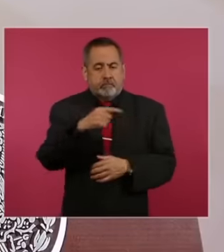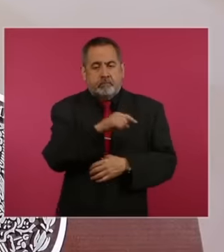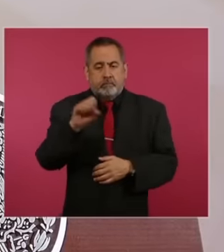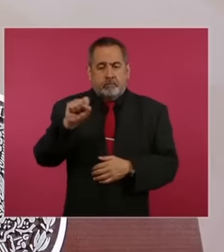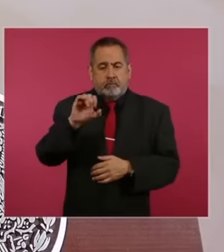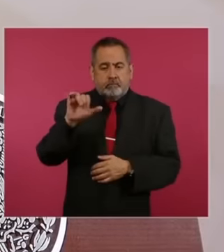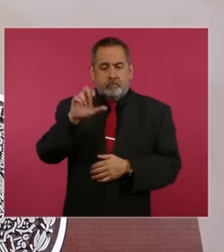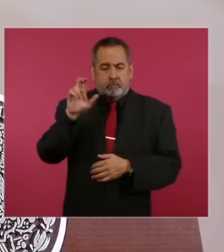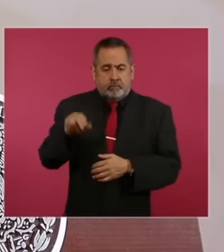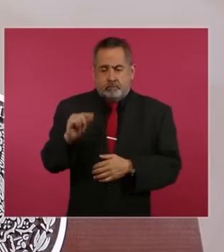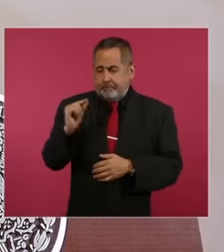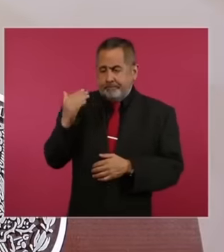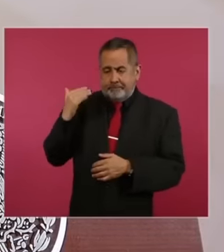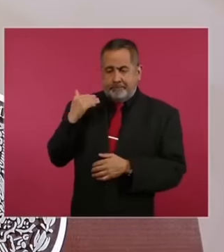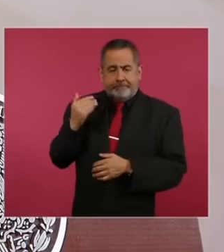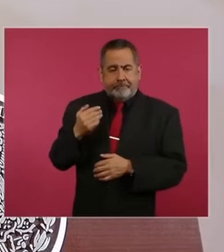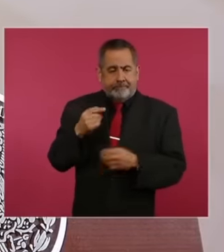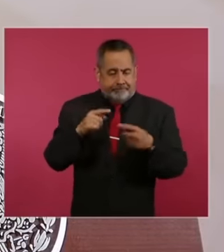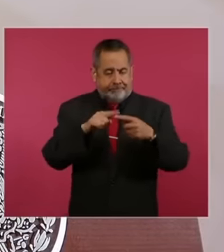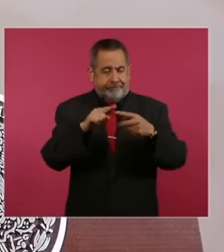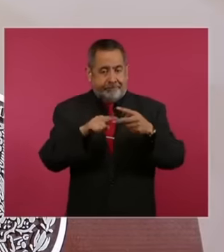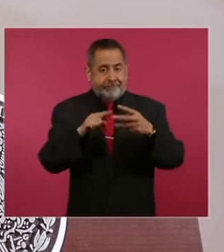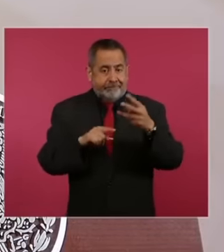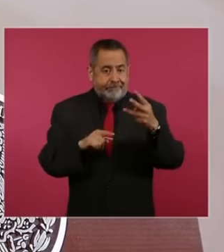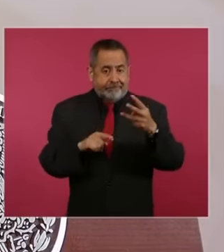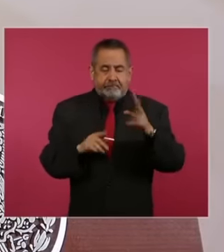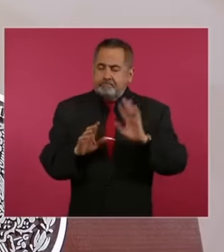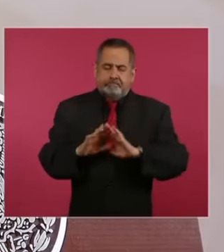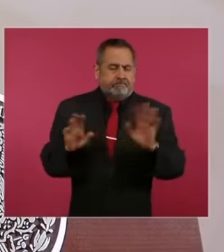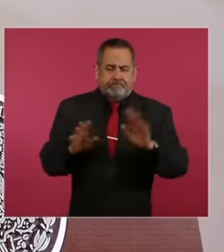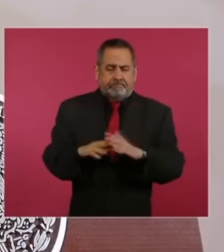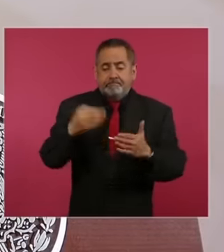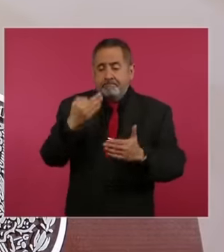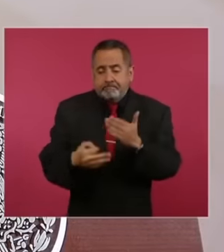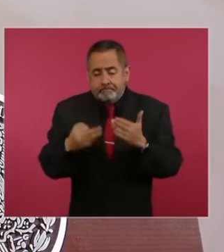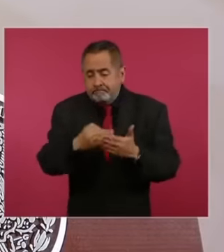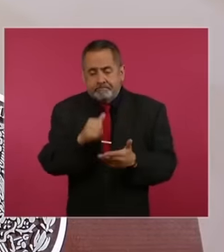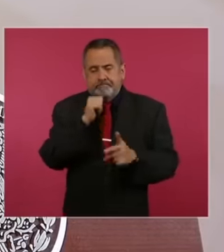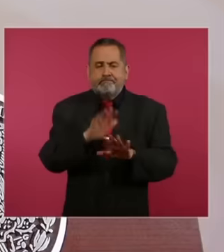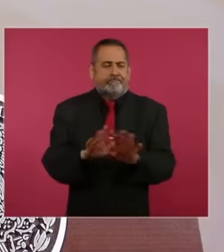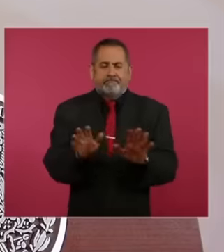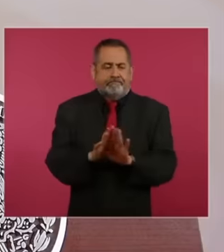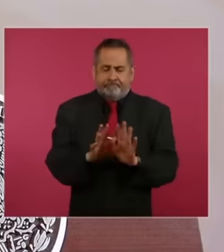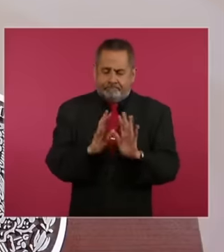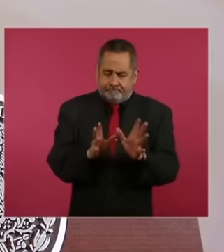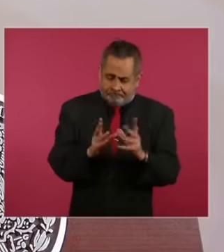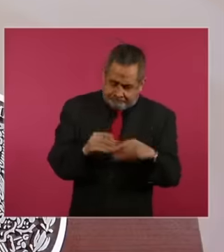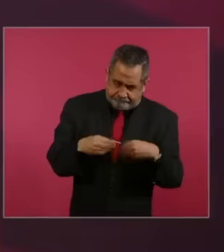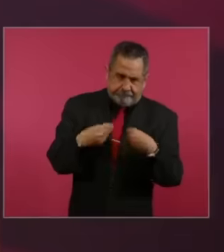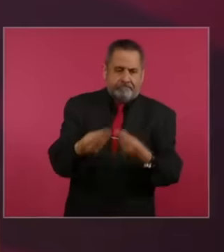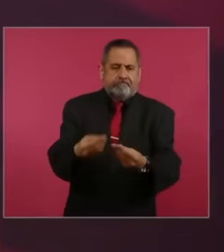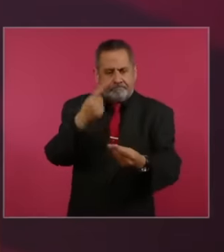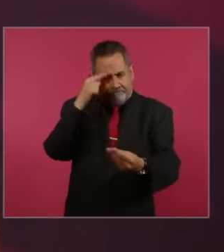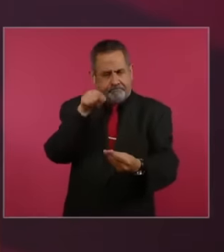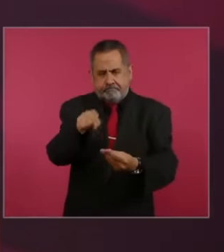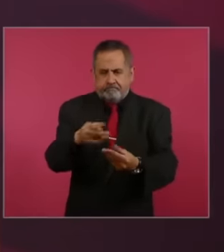in the last three actions that there were no longer pending issues in the topic or the specific